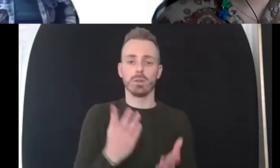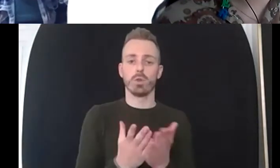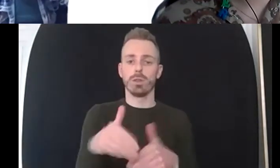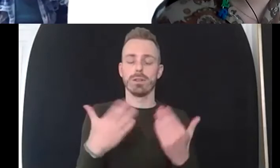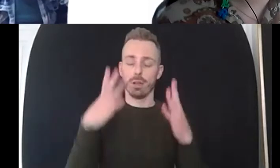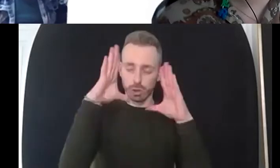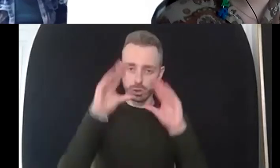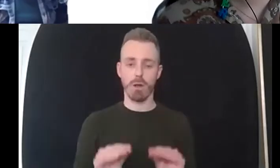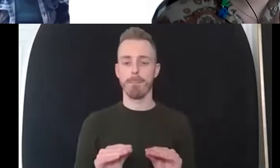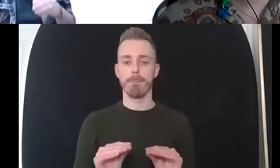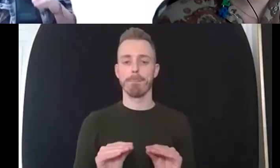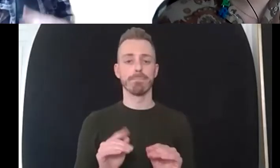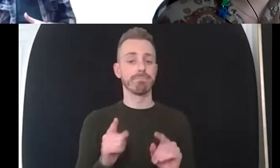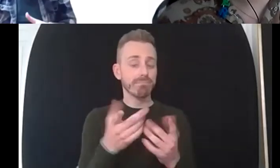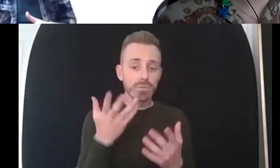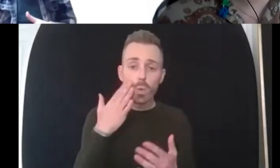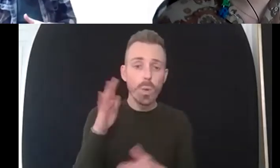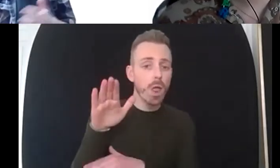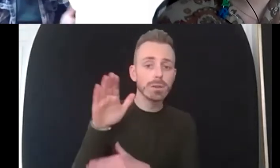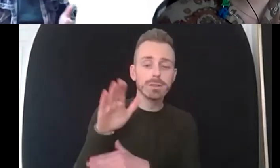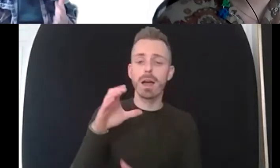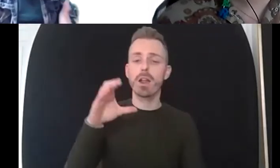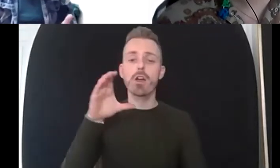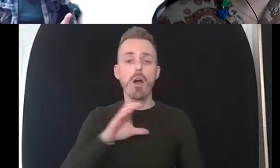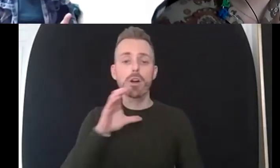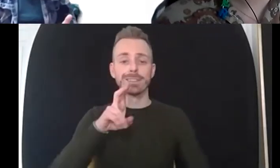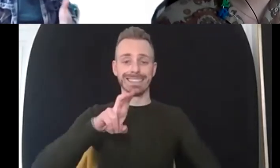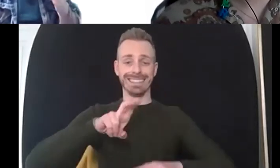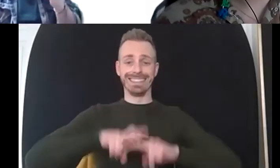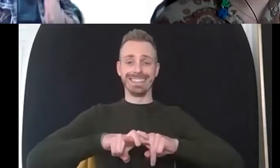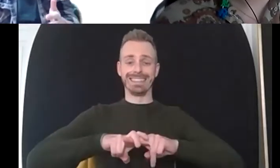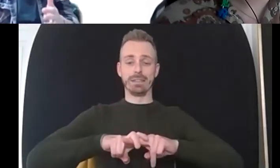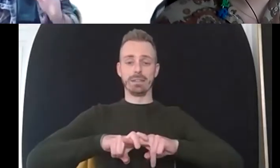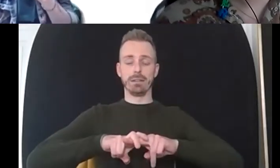the garden and just sitting with a cup of tea or a cup of coffee and not doing anything even if